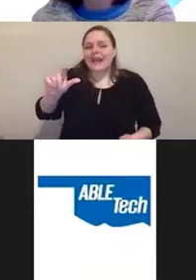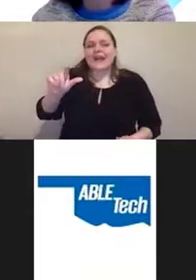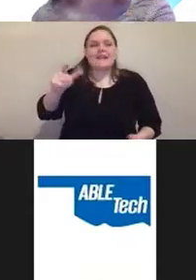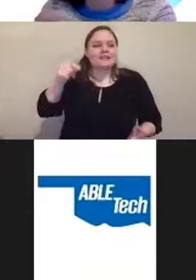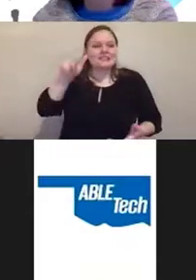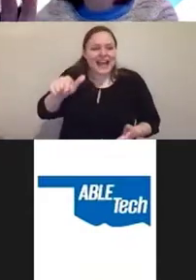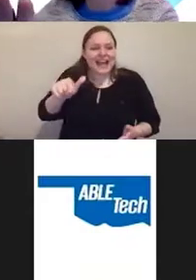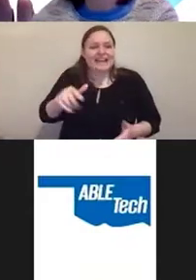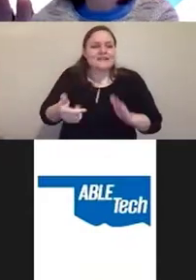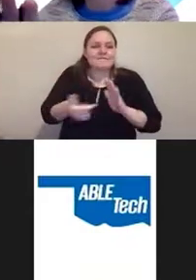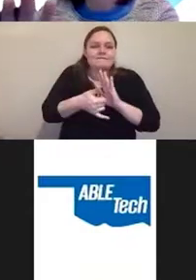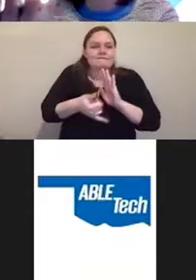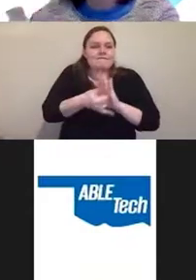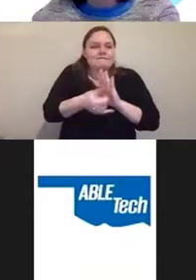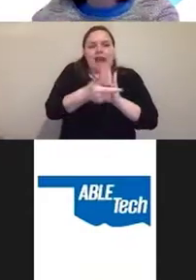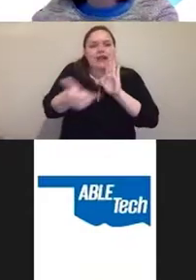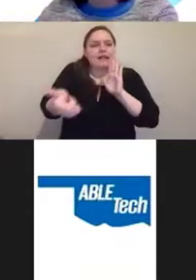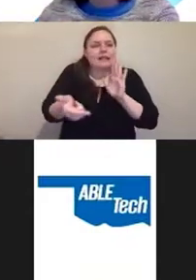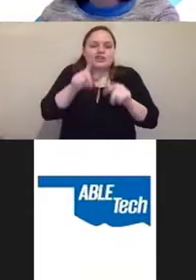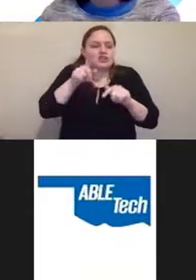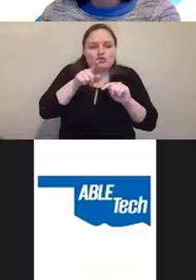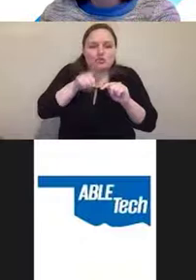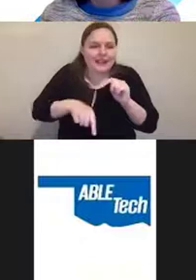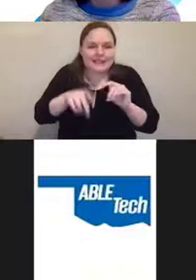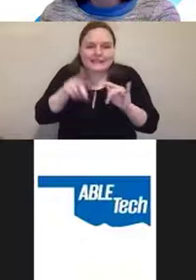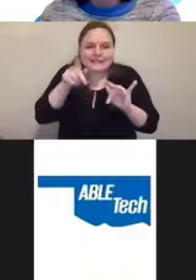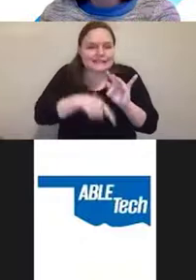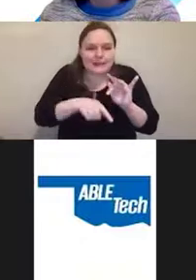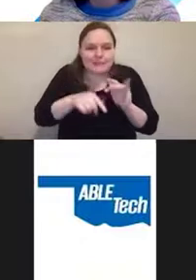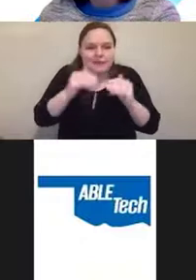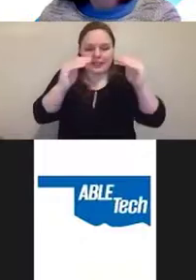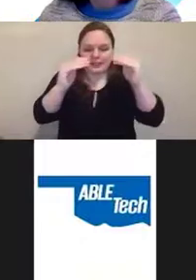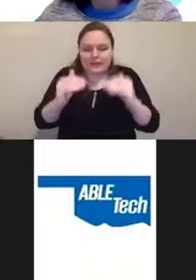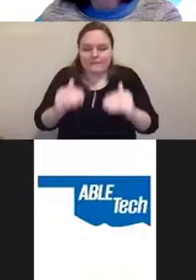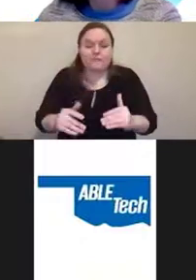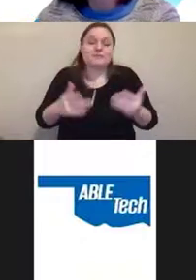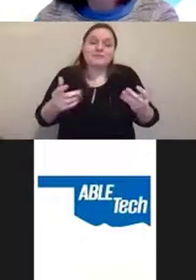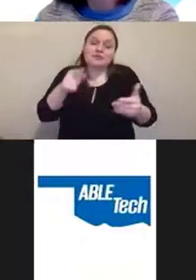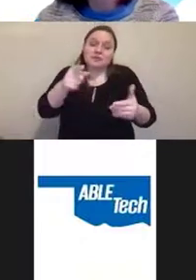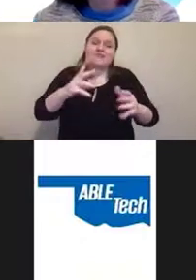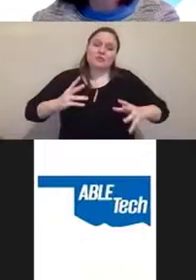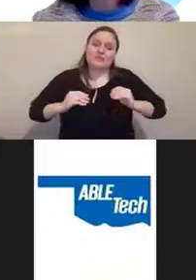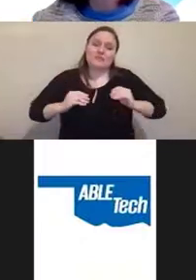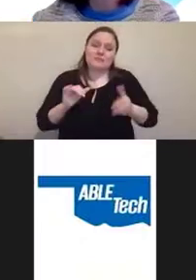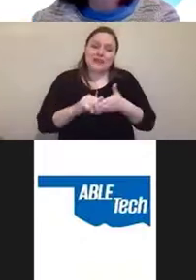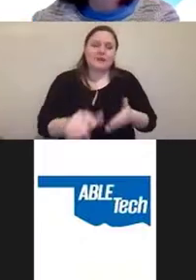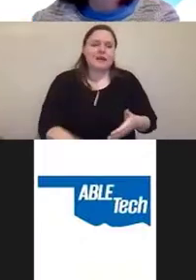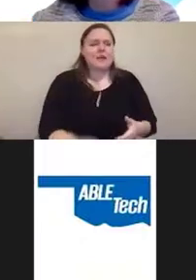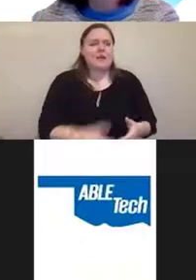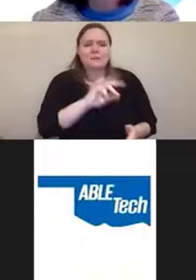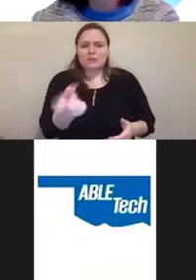OK, so that's just at face value. You have to accept that. Question is, what is an overlay going to